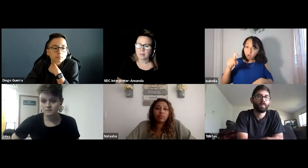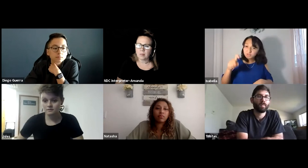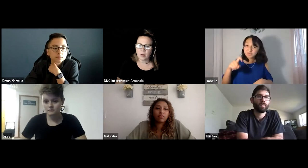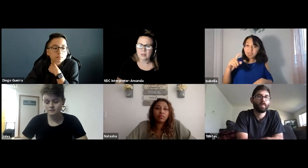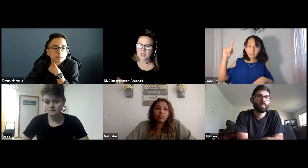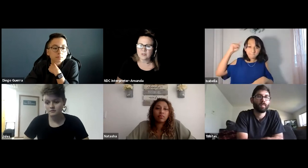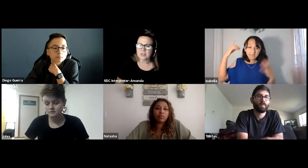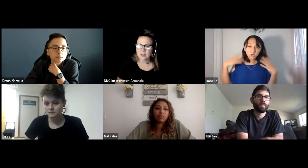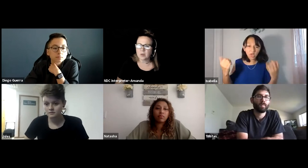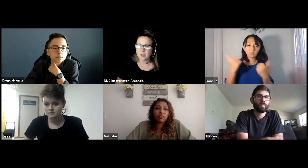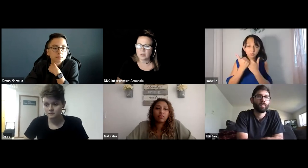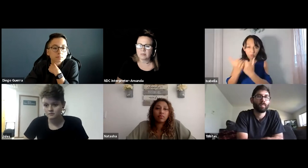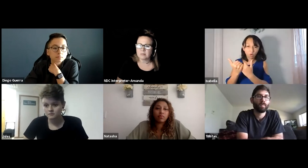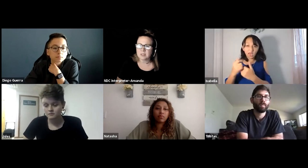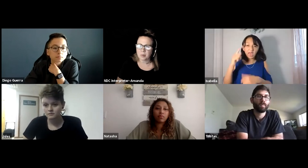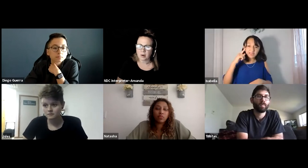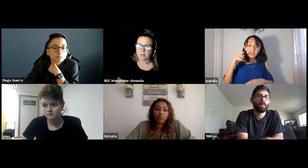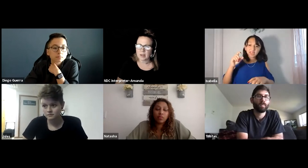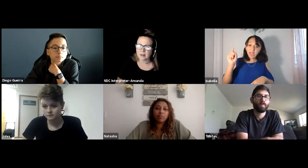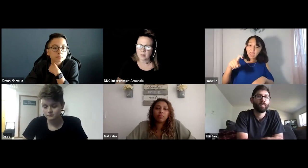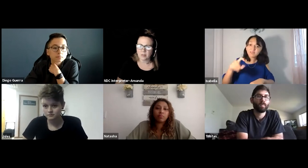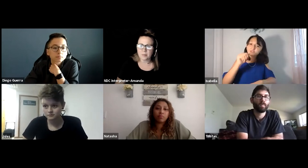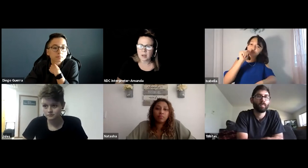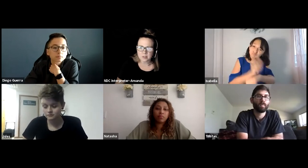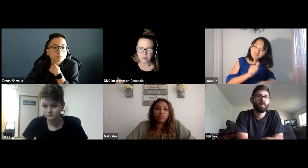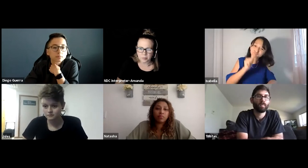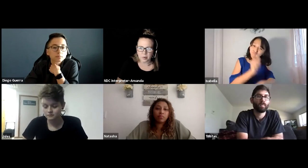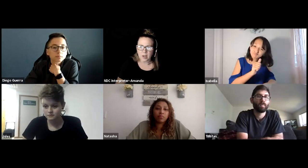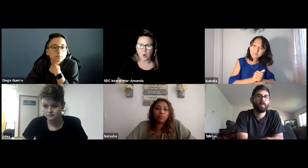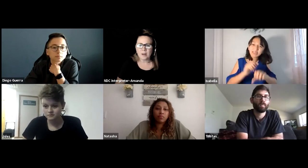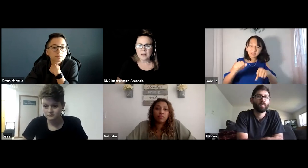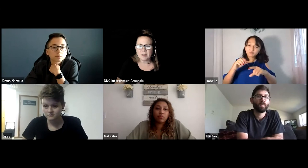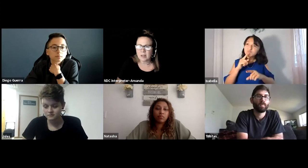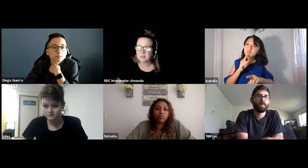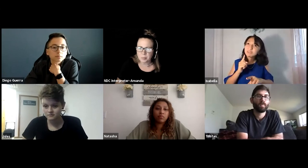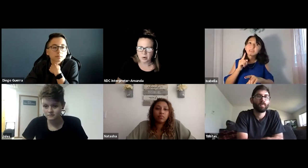more than just physical support, right? Or for me, auditory support. We need mental health support.